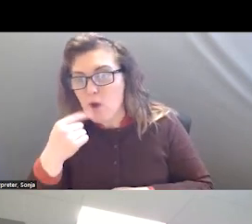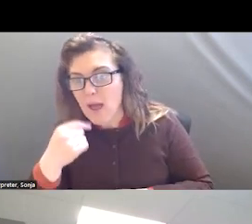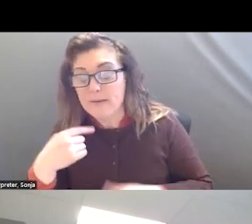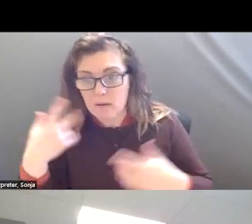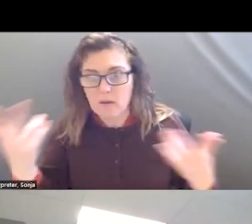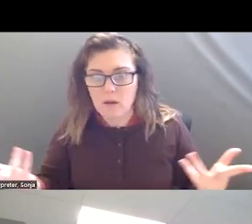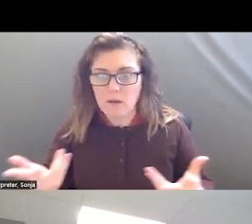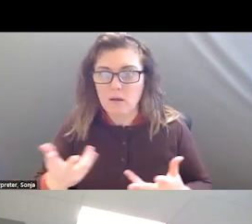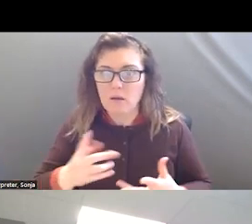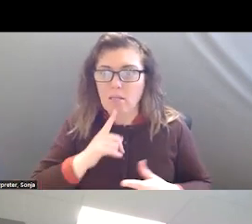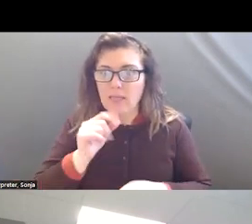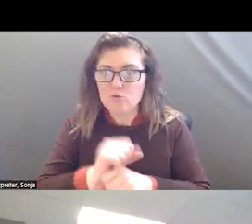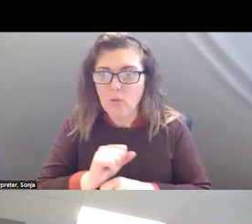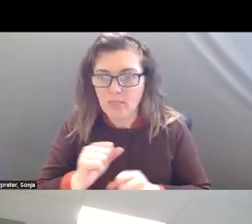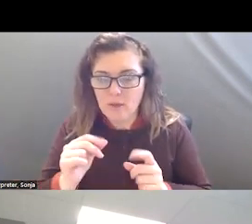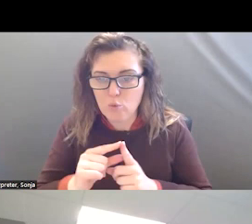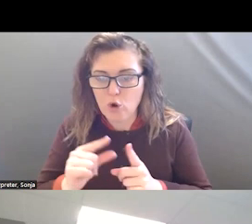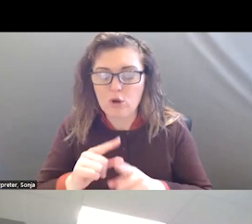TO THE SOPHISTICATED MEDICS THAT WE HAVE TODAY.